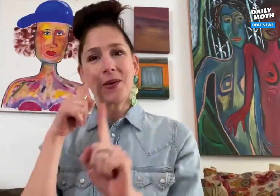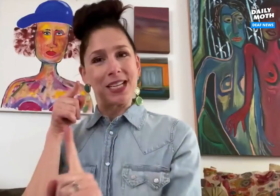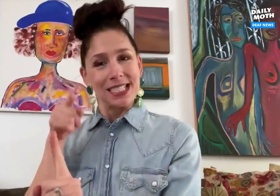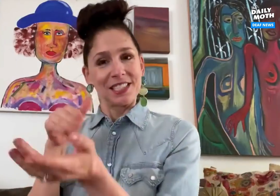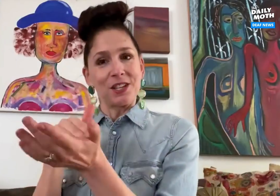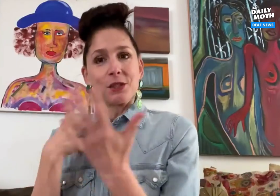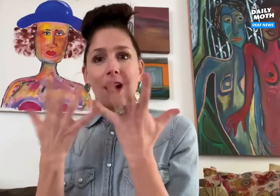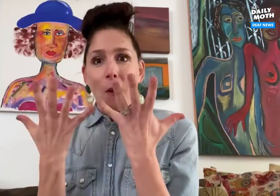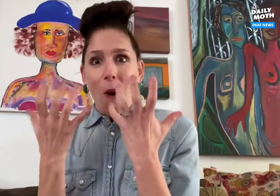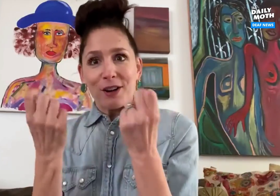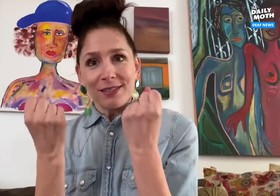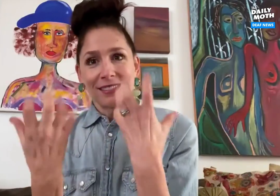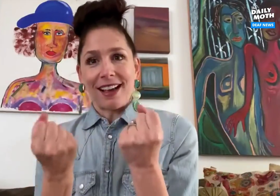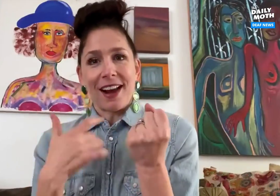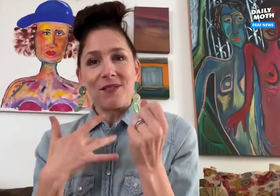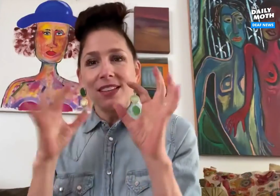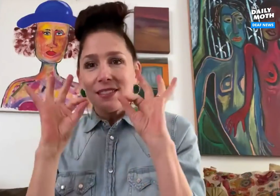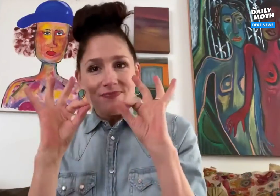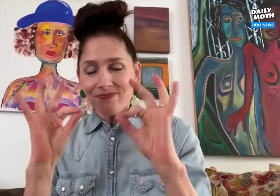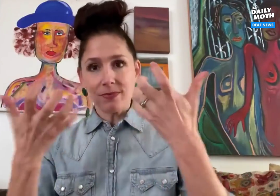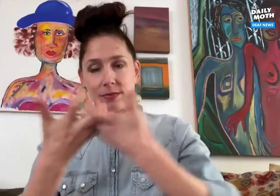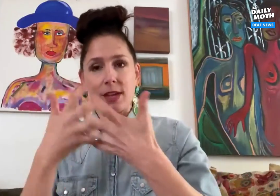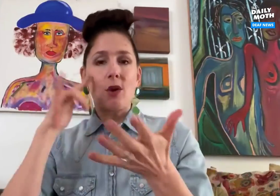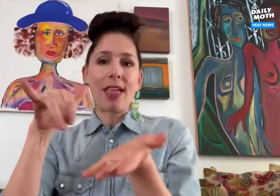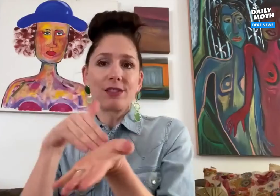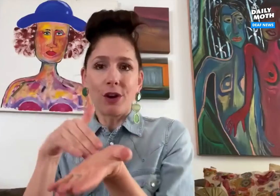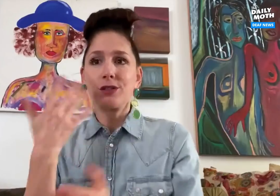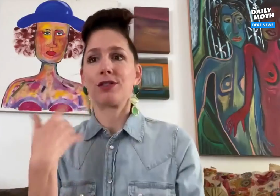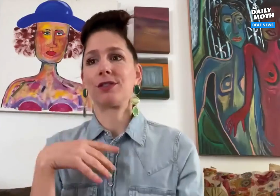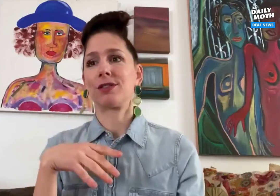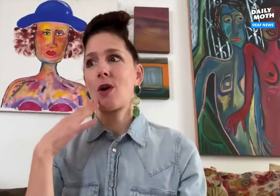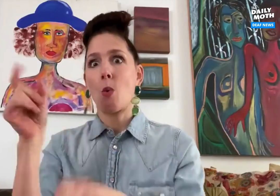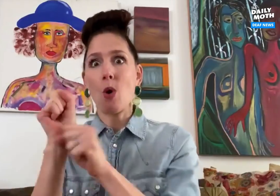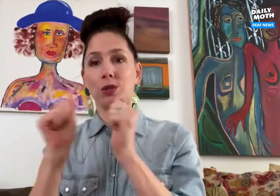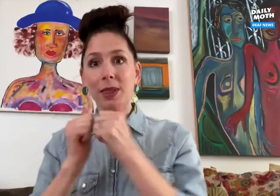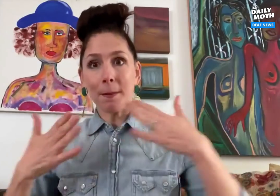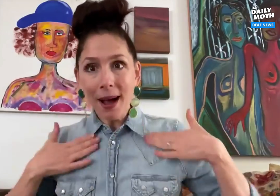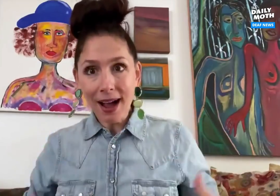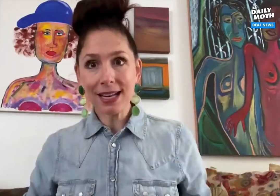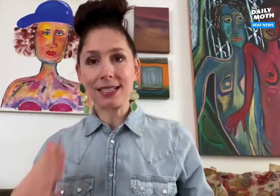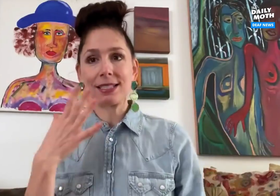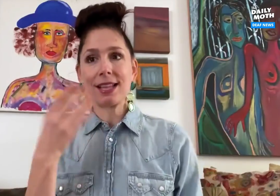However, for this particular situation, I really wanted her to sign because I thought it suited this character very nicely. She is a doctor who works with bodies and